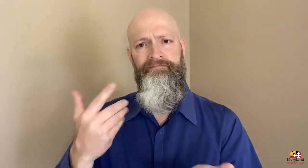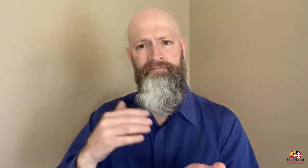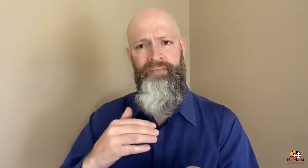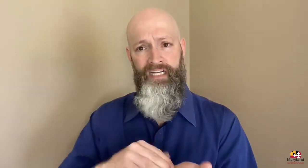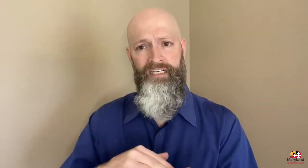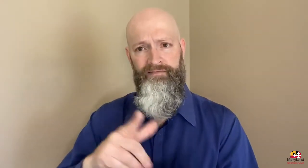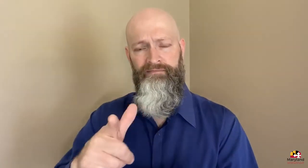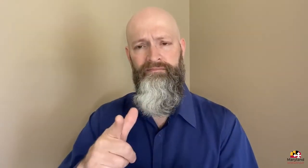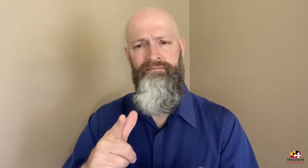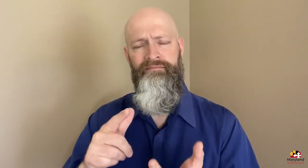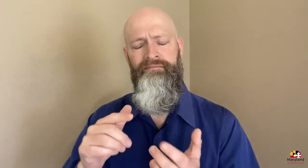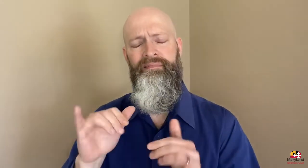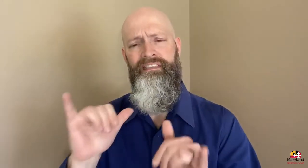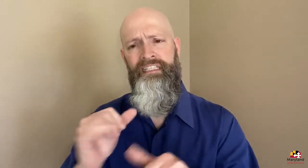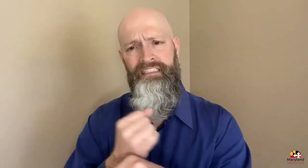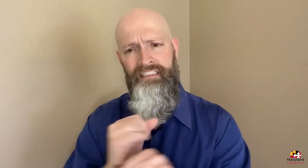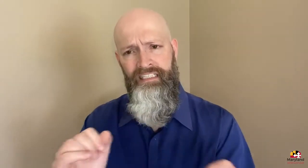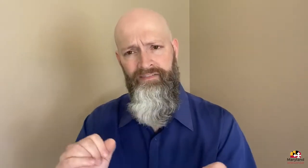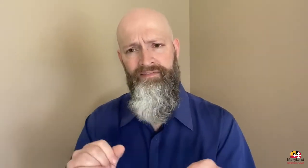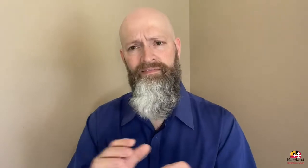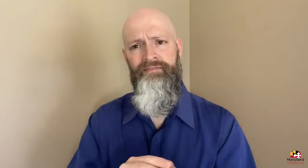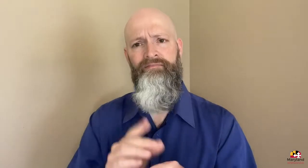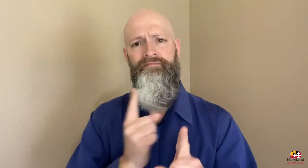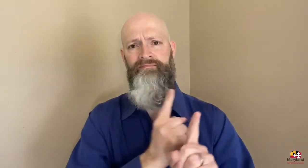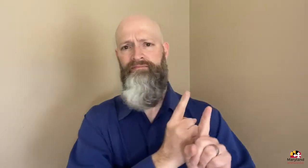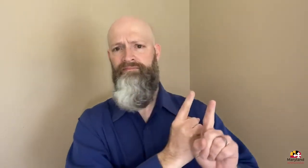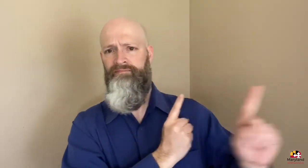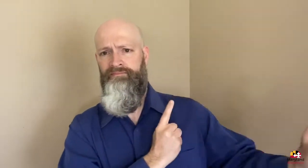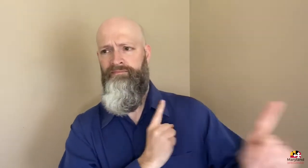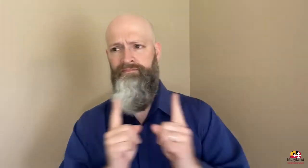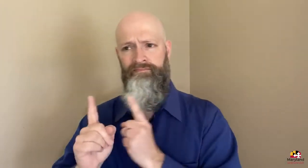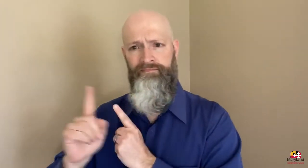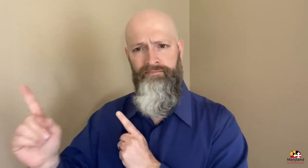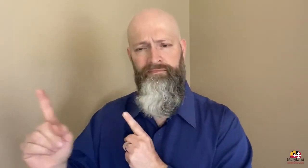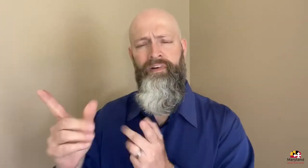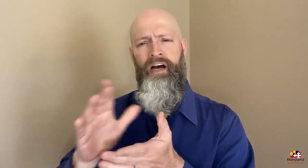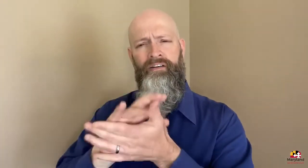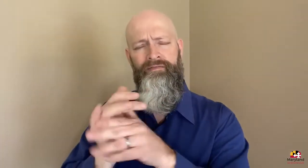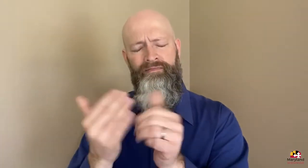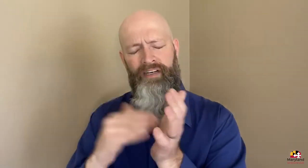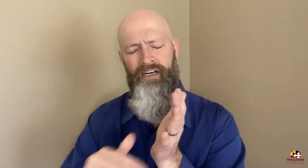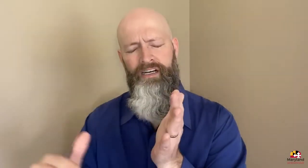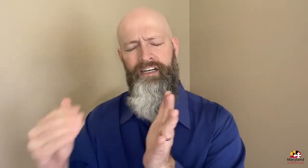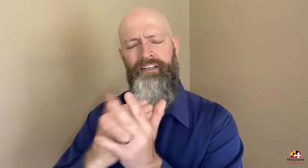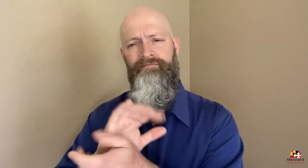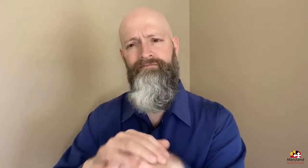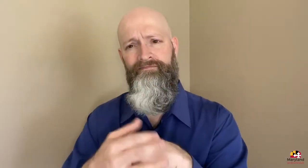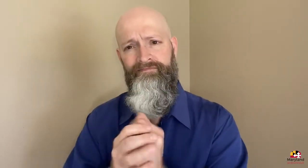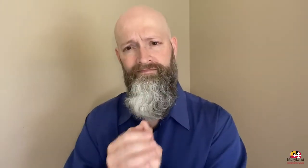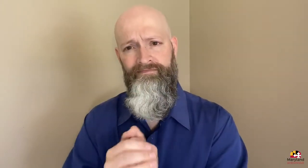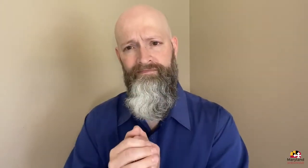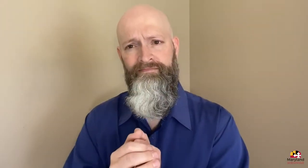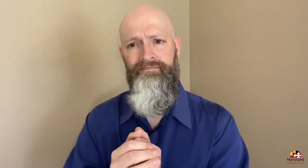Again, please stay safe and keep your distance from other people. Wash your hands often.